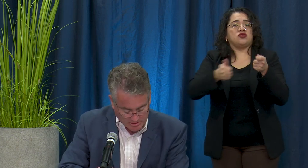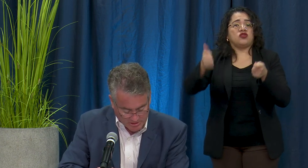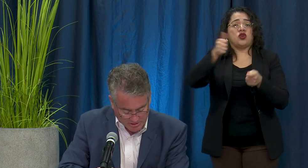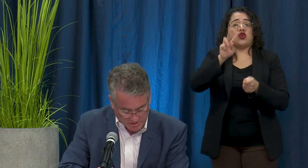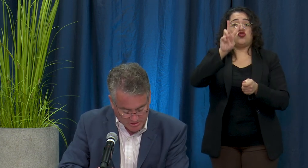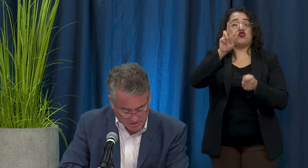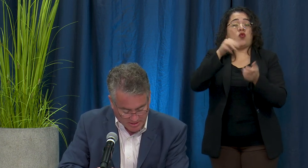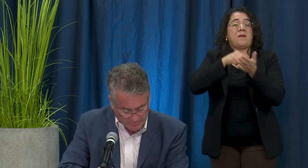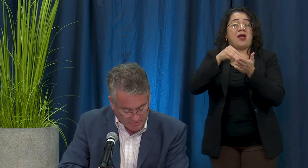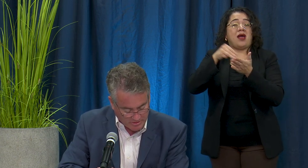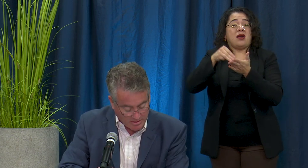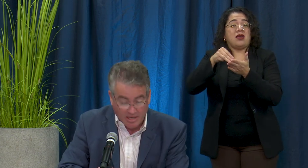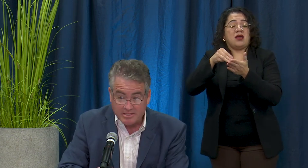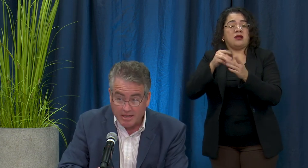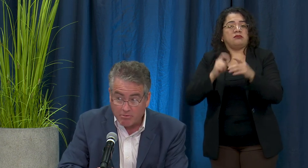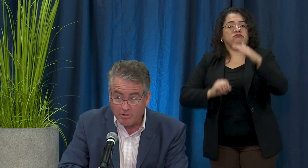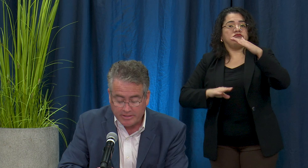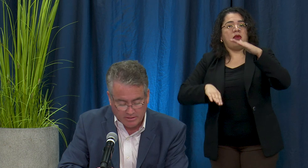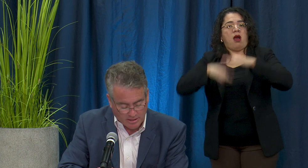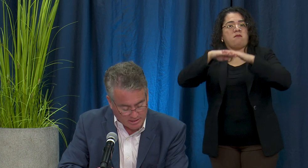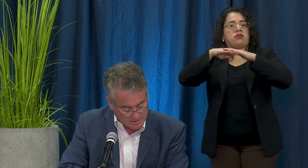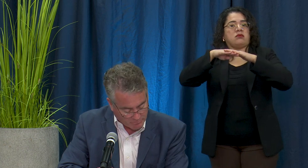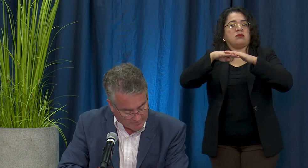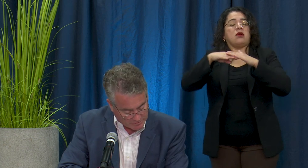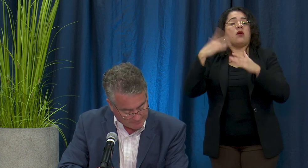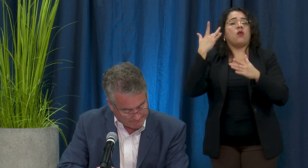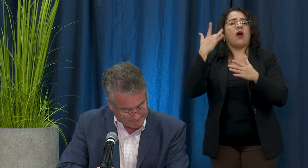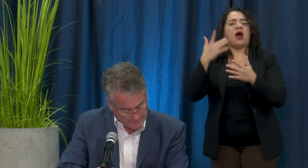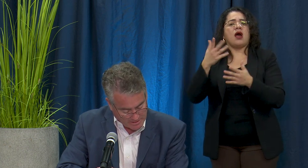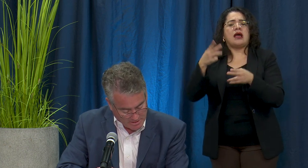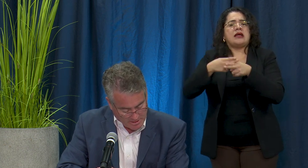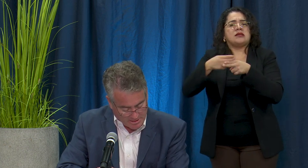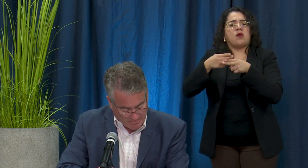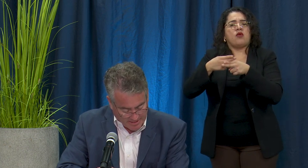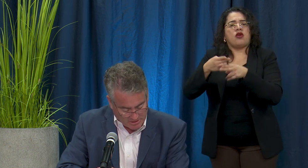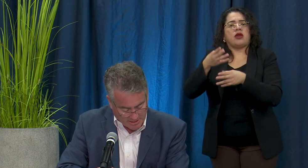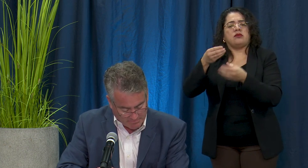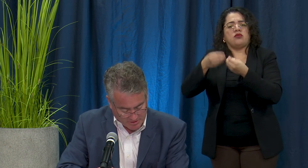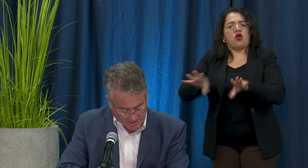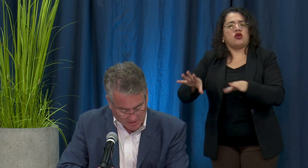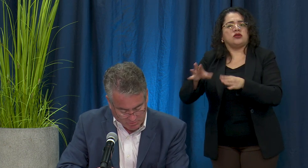in assistance to cover a temporary loss of revenue. The Paycheck Protection